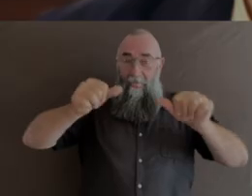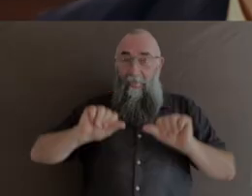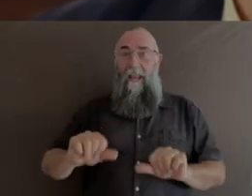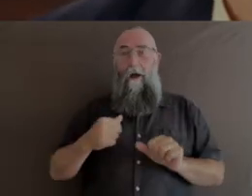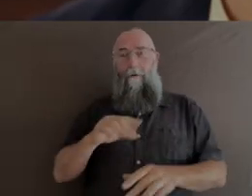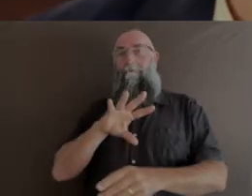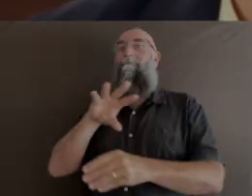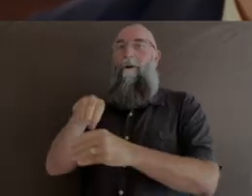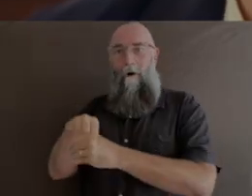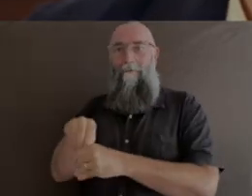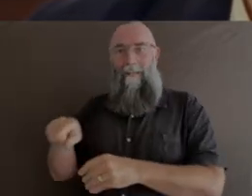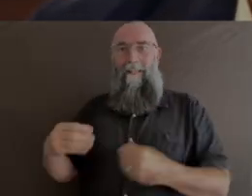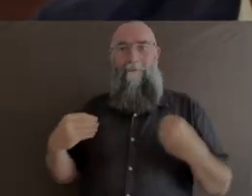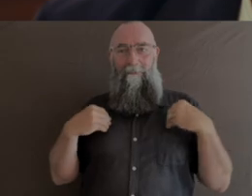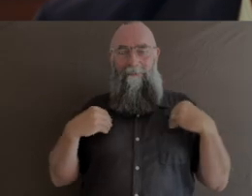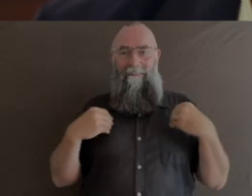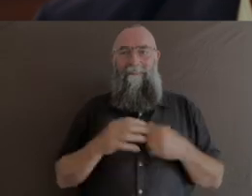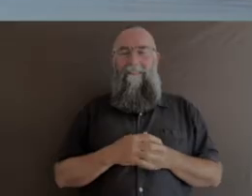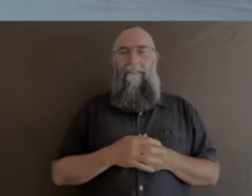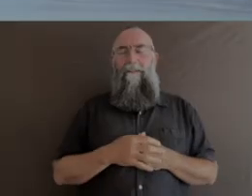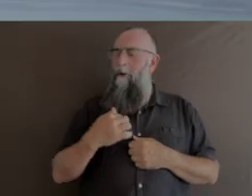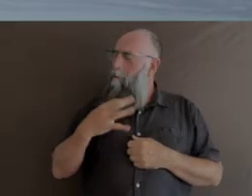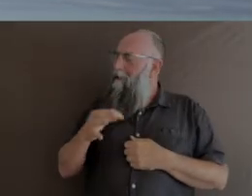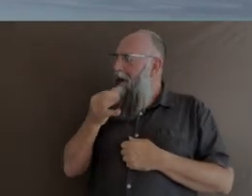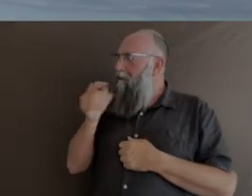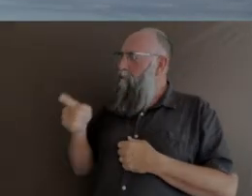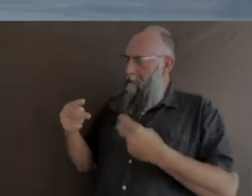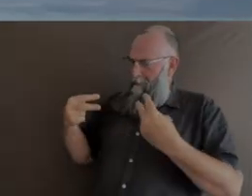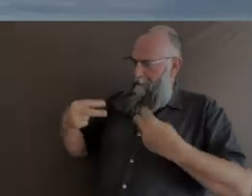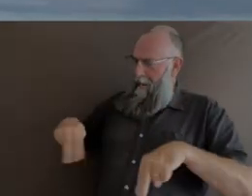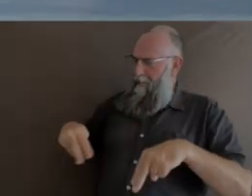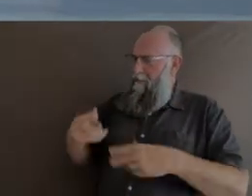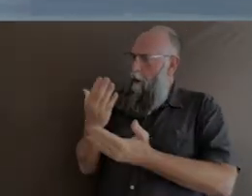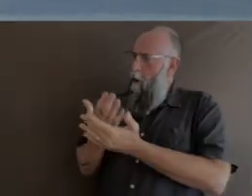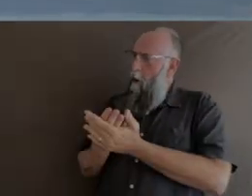What can dance on screen do for you, that it can't do in a live performance?